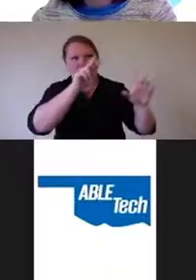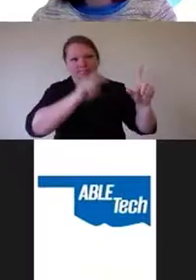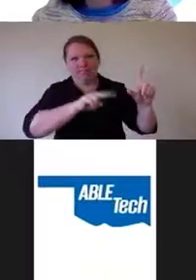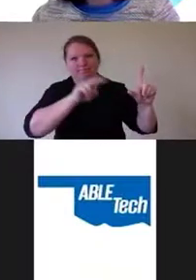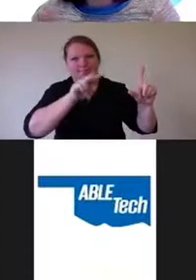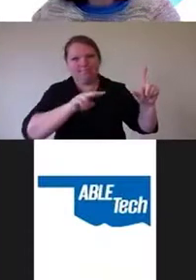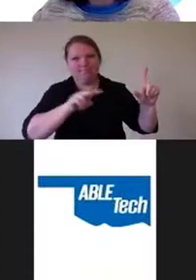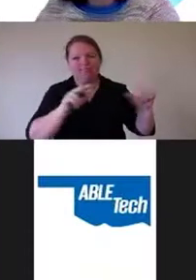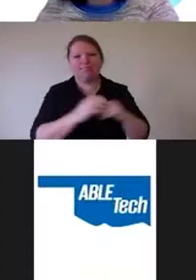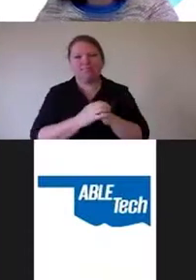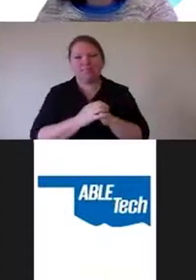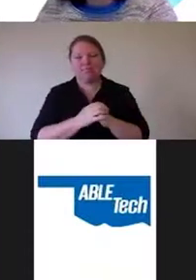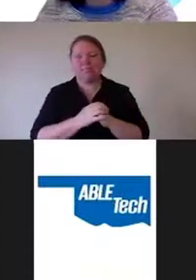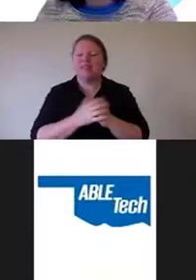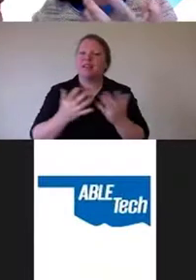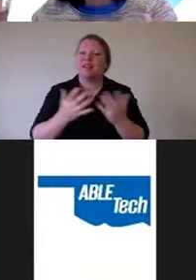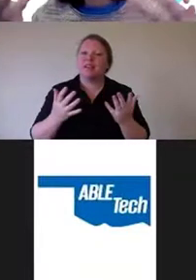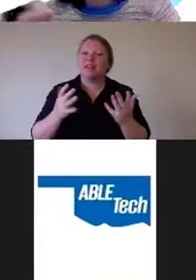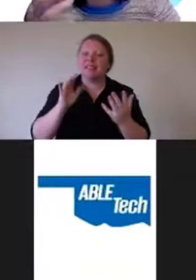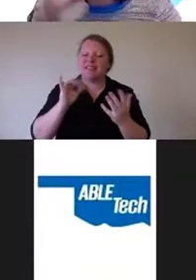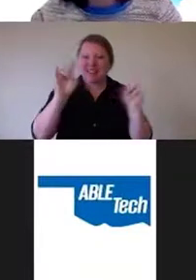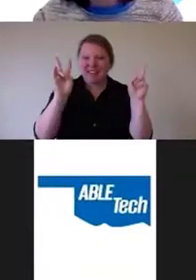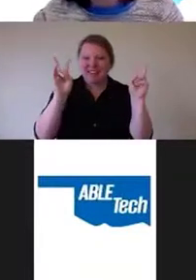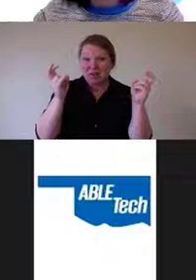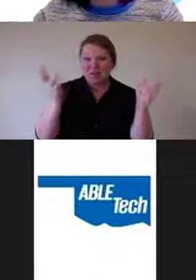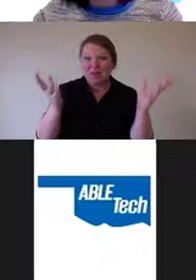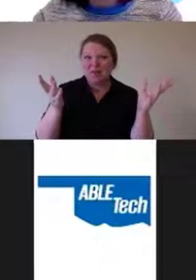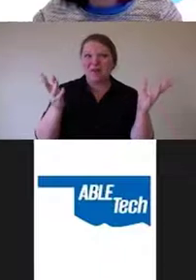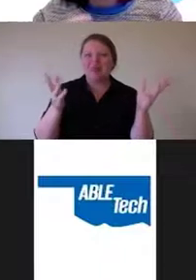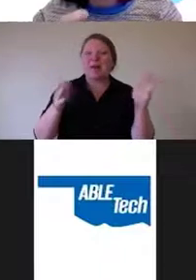Because what this talk is about, is I'm basically trying to give you